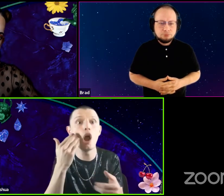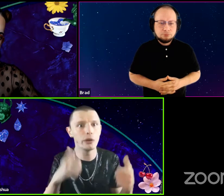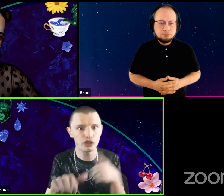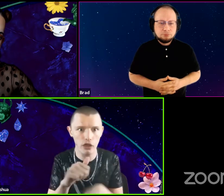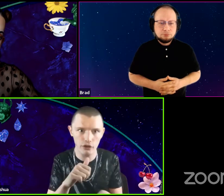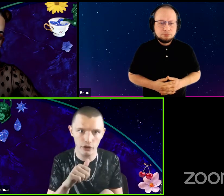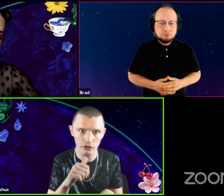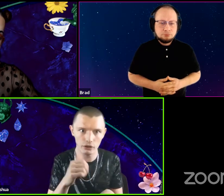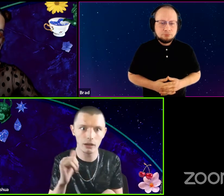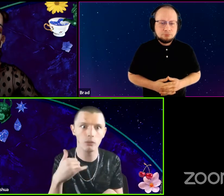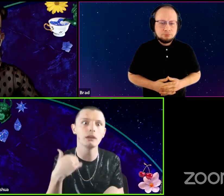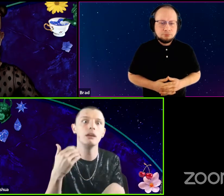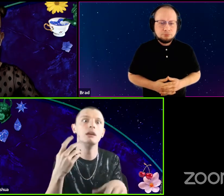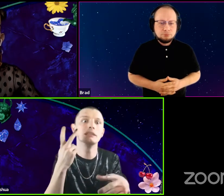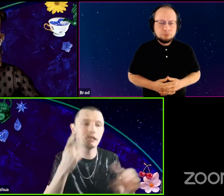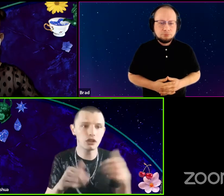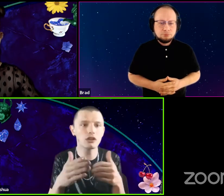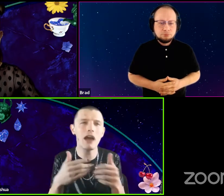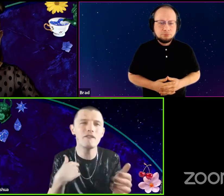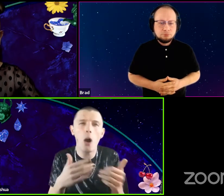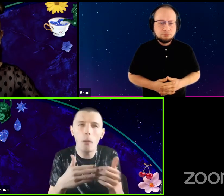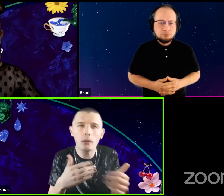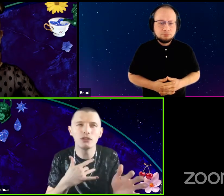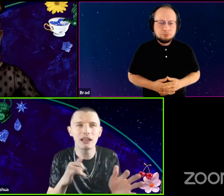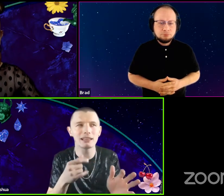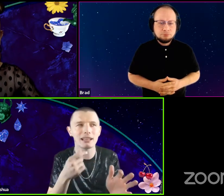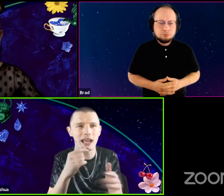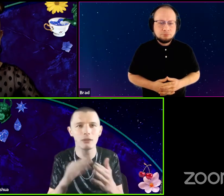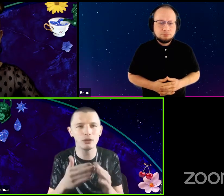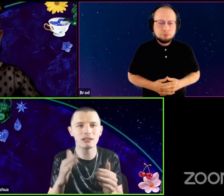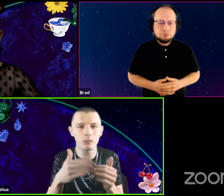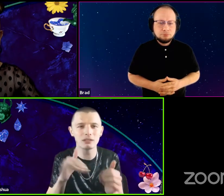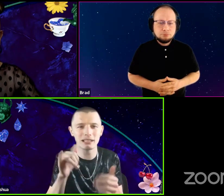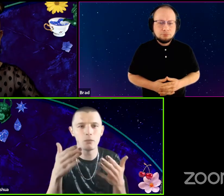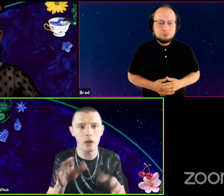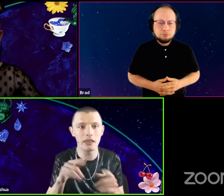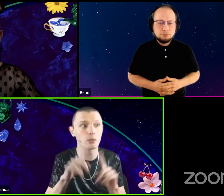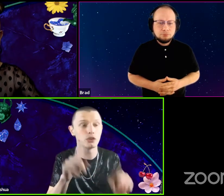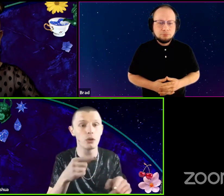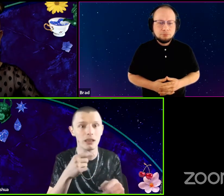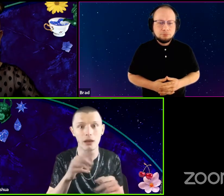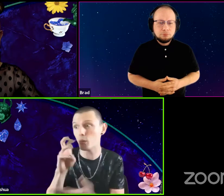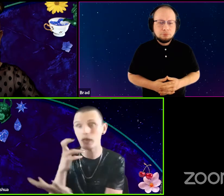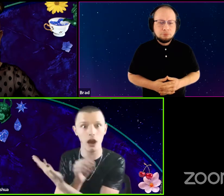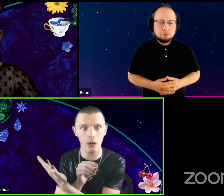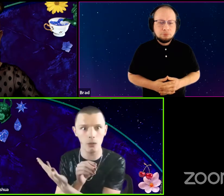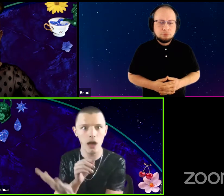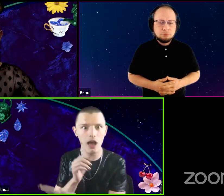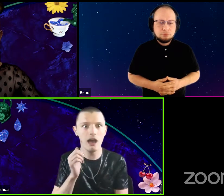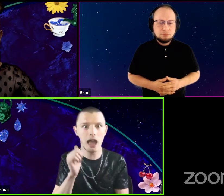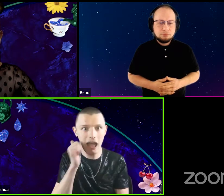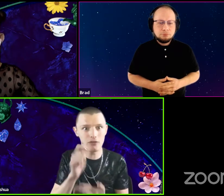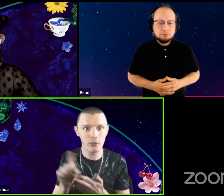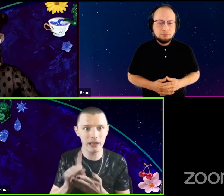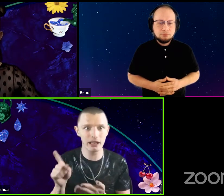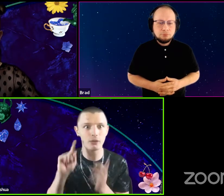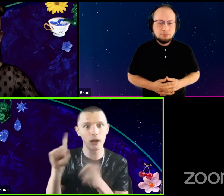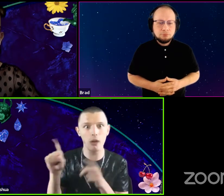you know, that we see each other. I almost feel like the gay community is almost the same way. Like, when you go to like, we ho every week you go, go, go